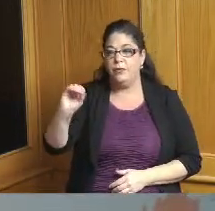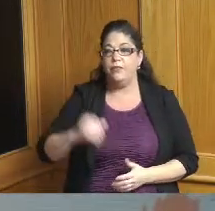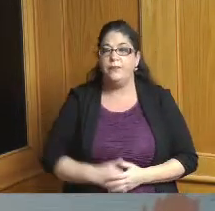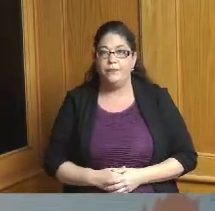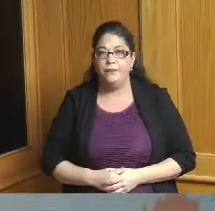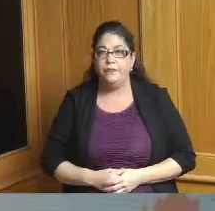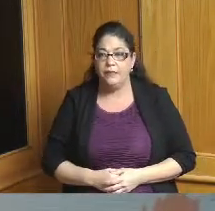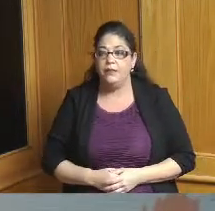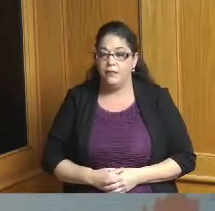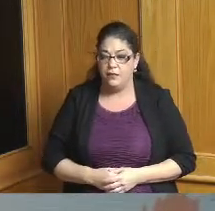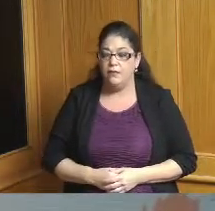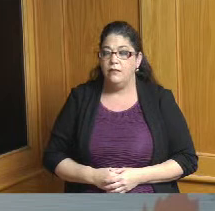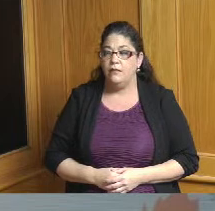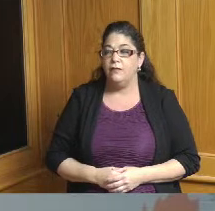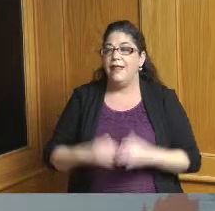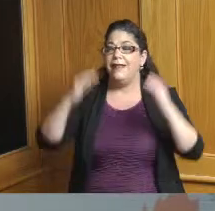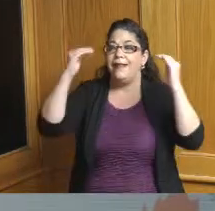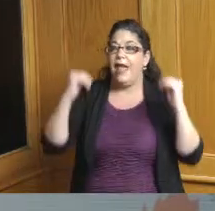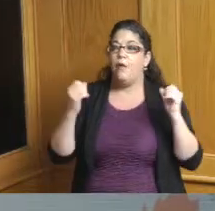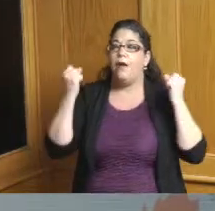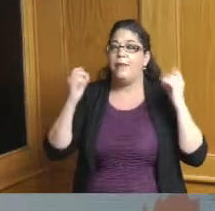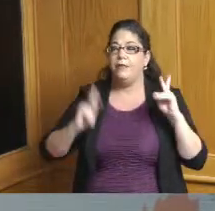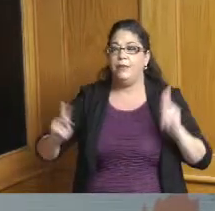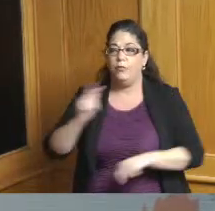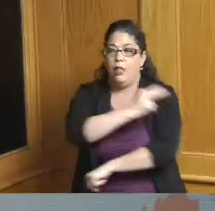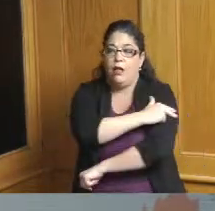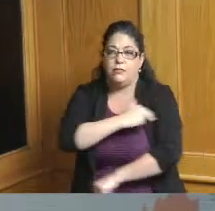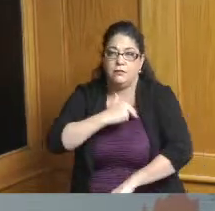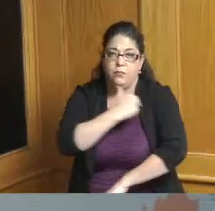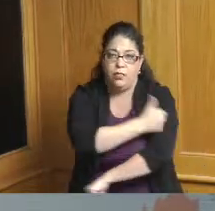so shifting now to the hospitalizations which has really been one of those numbers that we